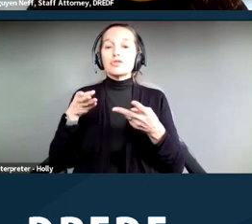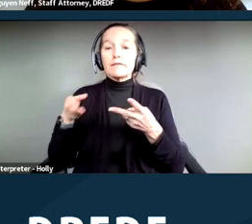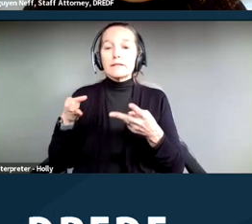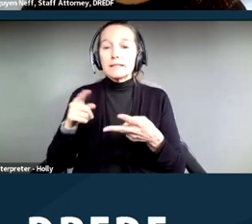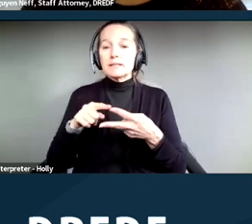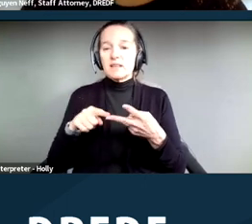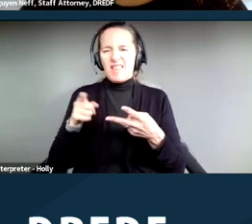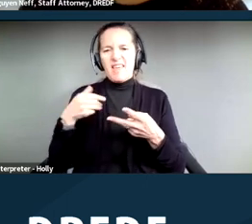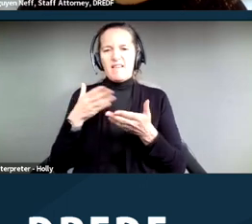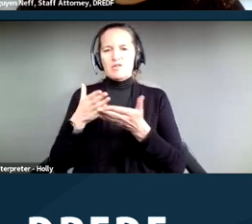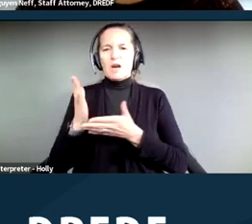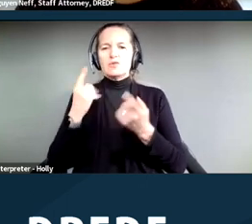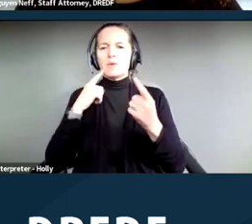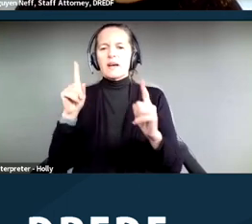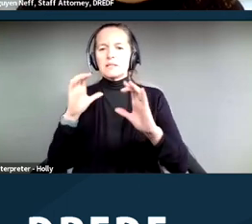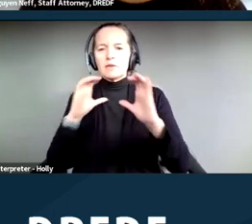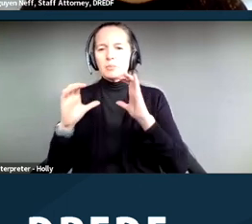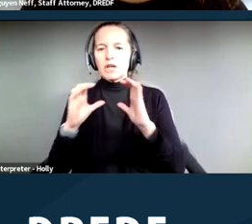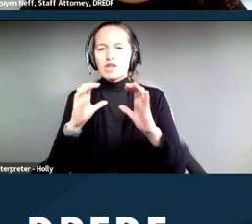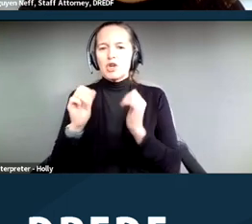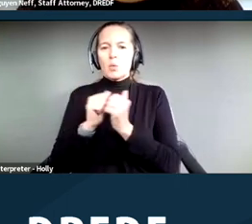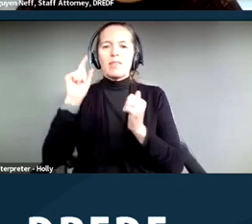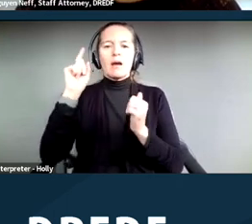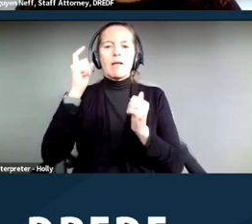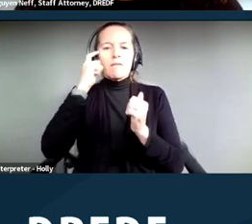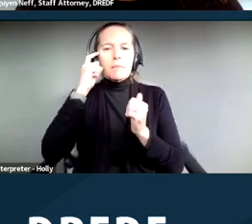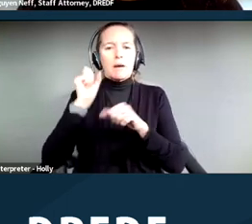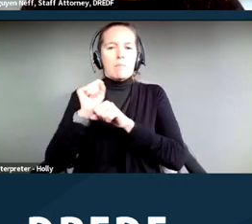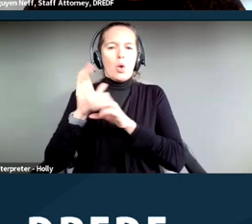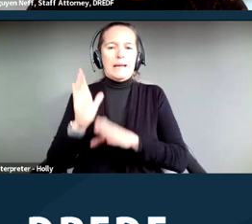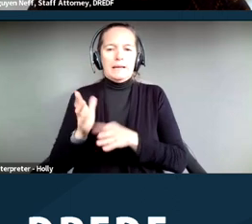communication with whoever government employee they're working with, so this could be like